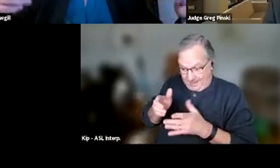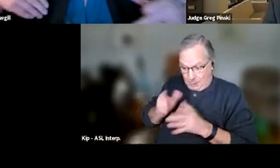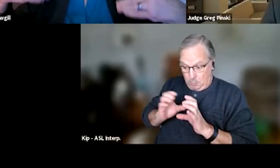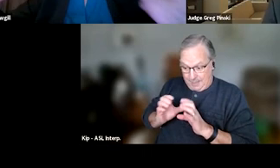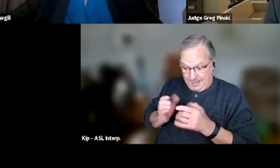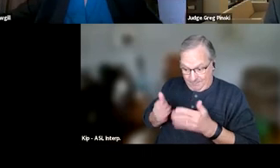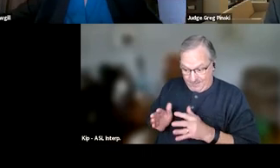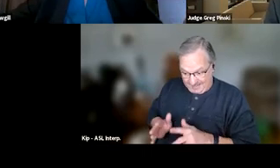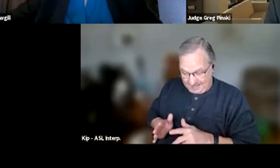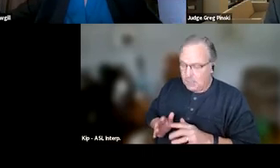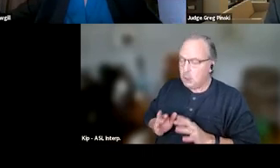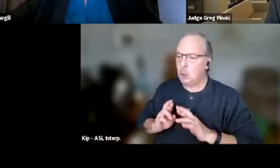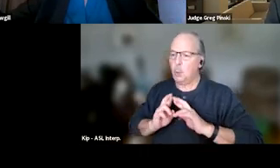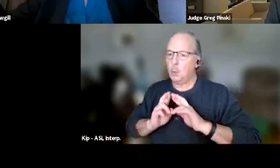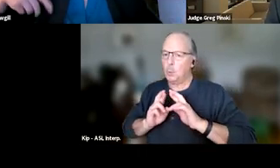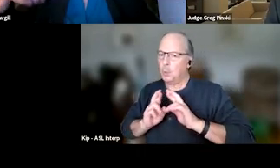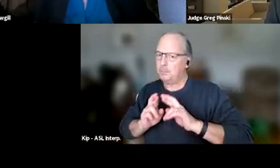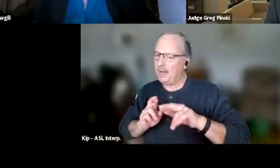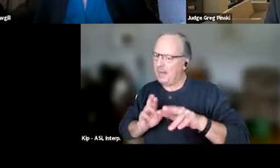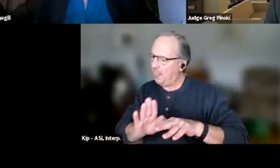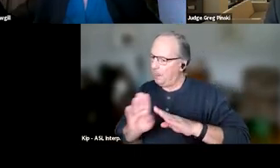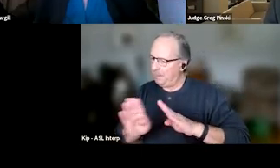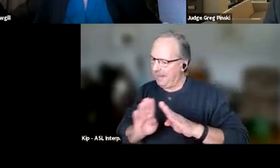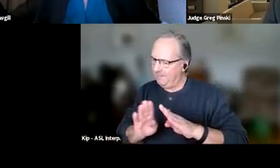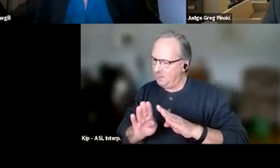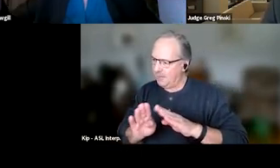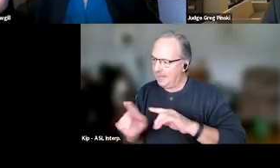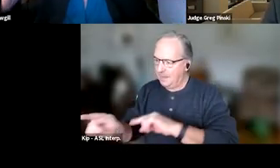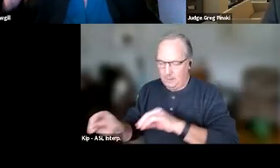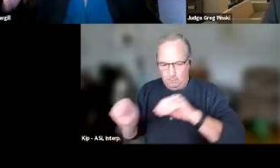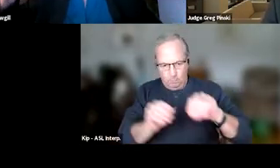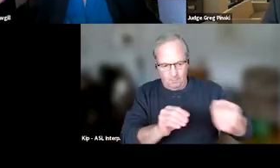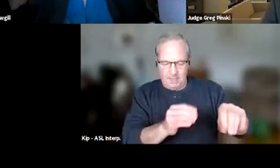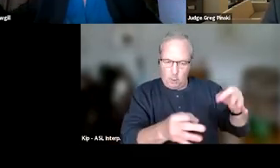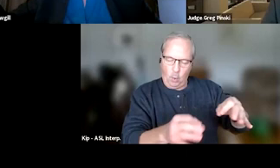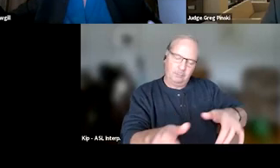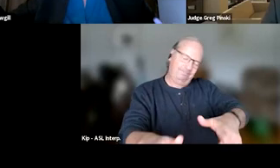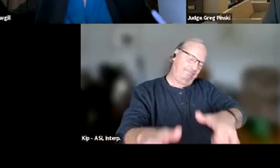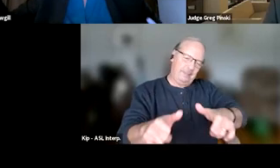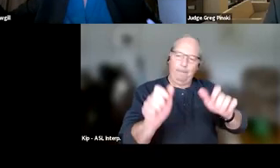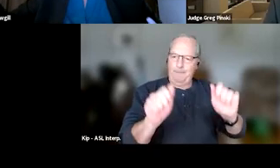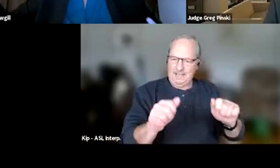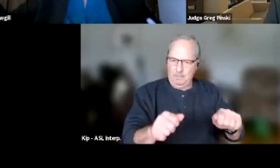and you're responding to their behaviors, and you get 'em into court as quickly as possible. What we don't want is someone four weeks later